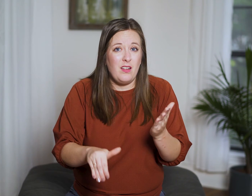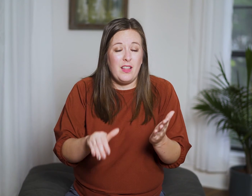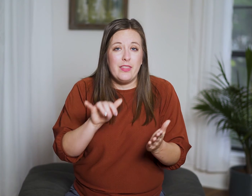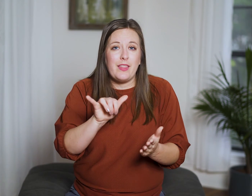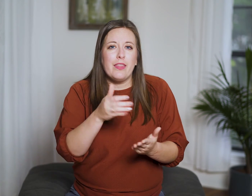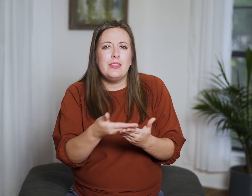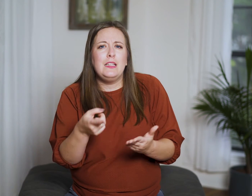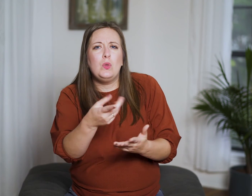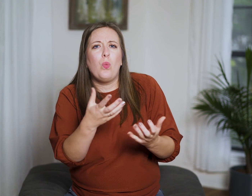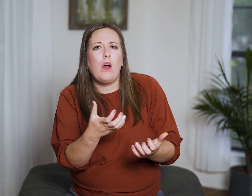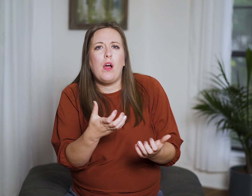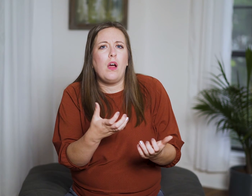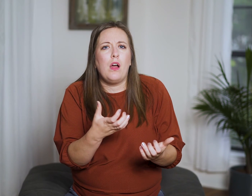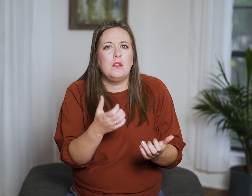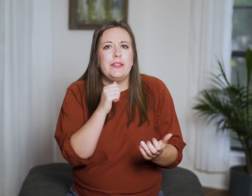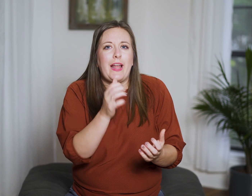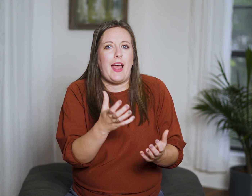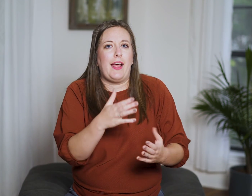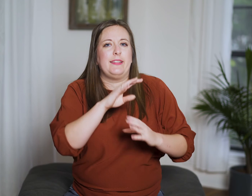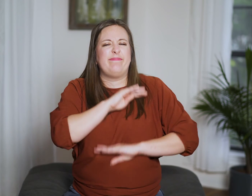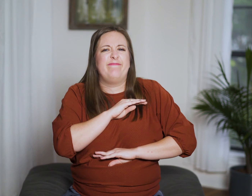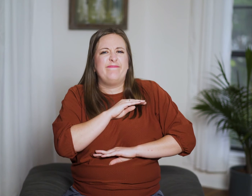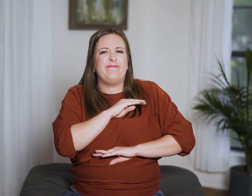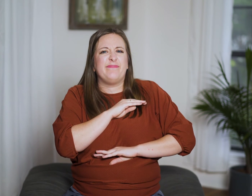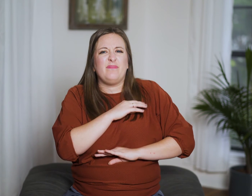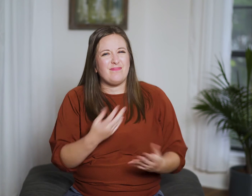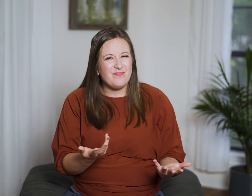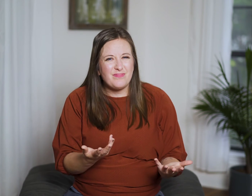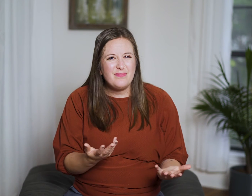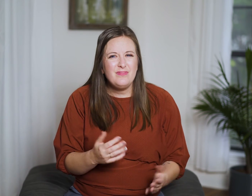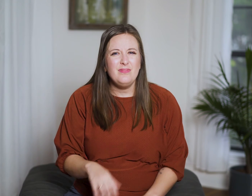how getting the thing you want doesn’t achieve that for you?